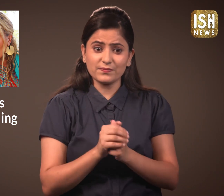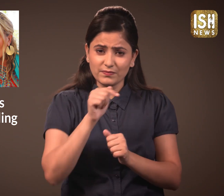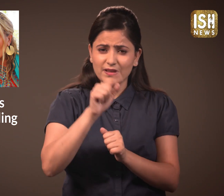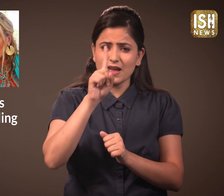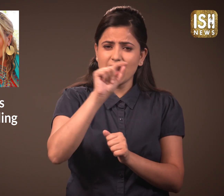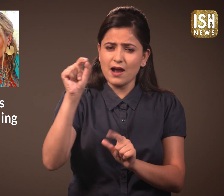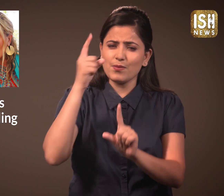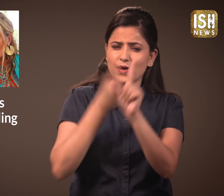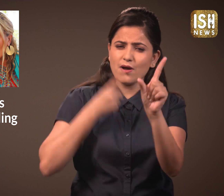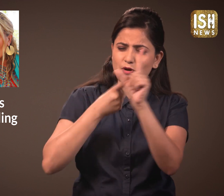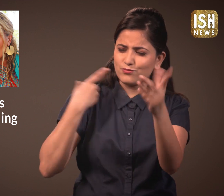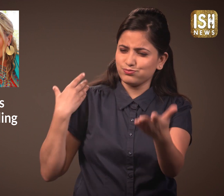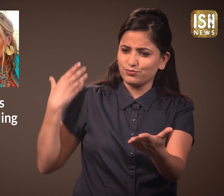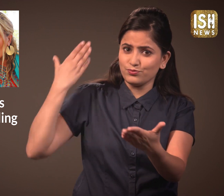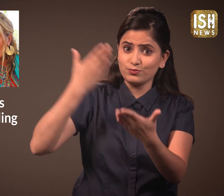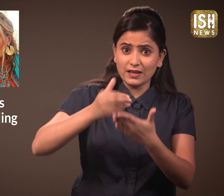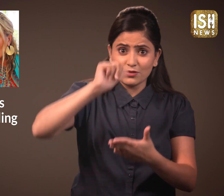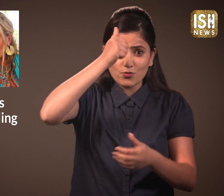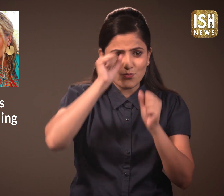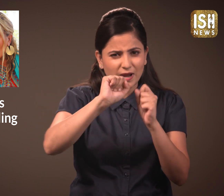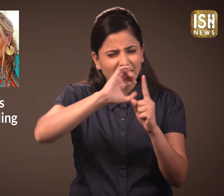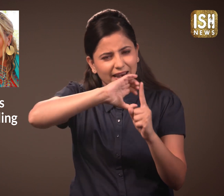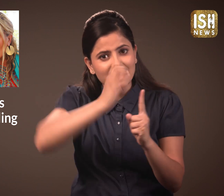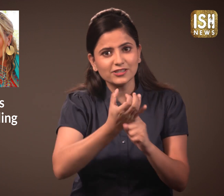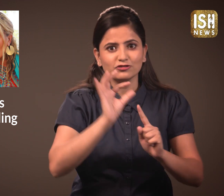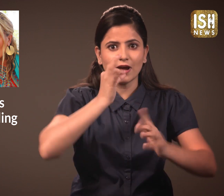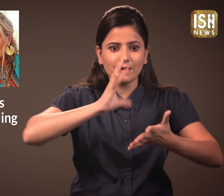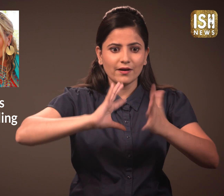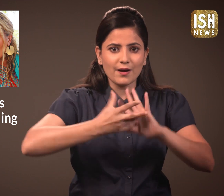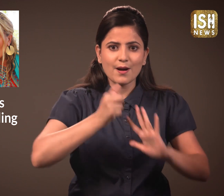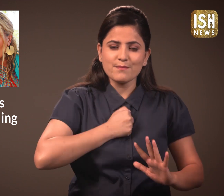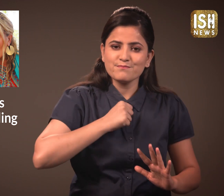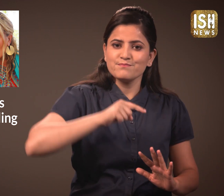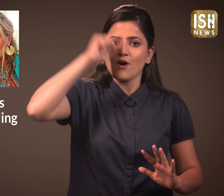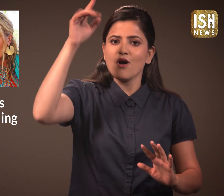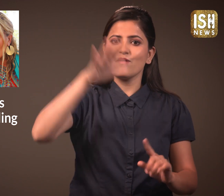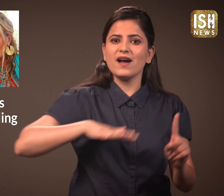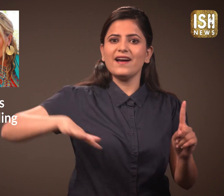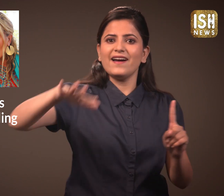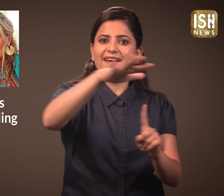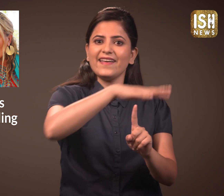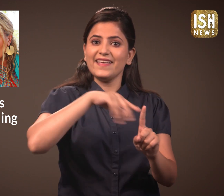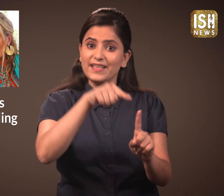For hundreds of years, Indians have been proud of their tea culture.